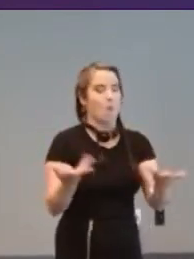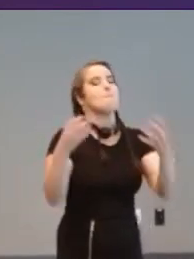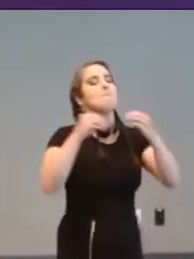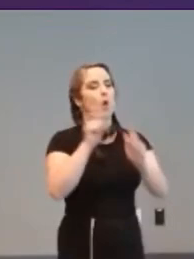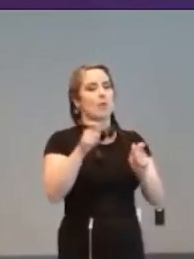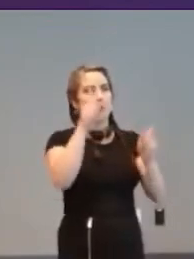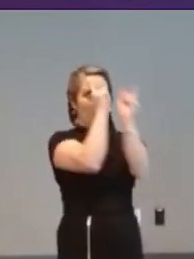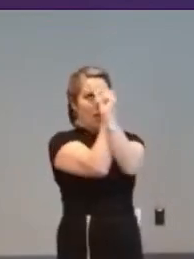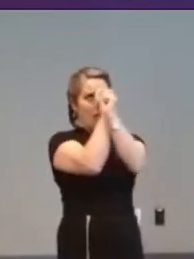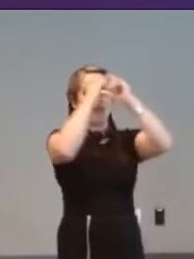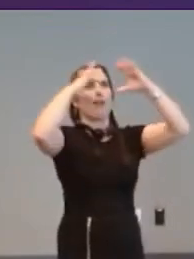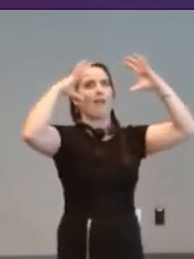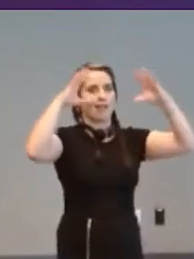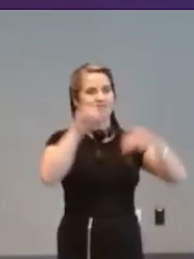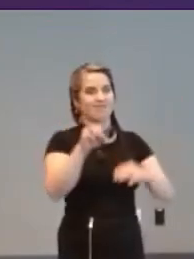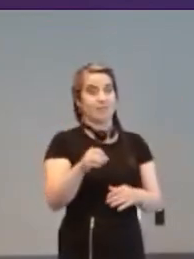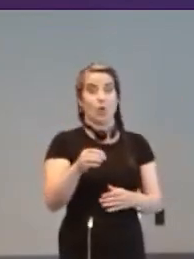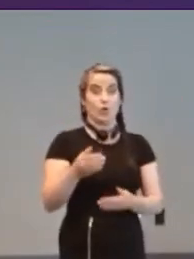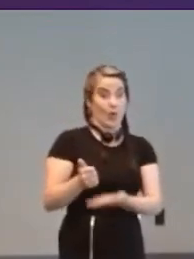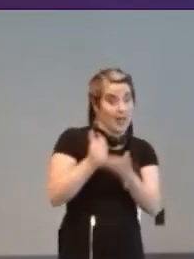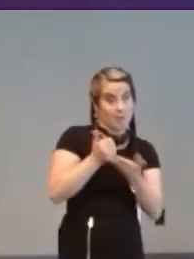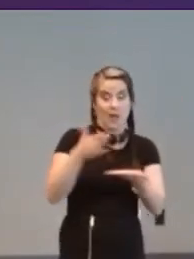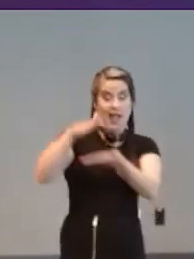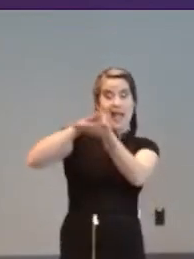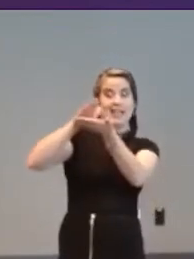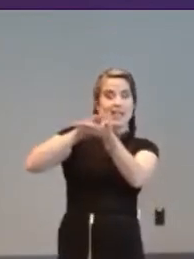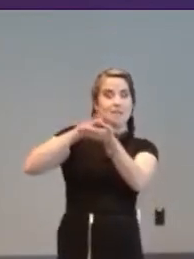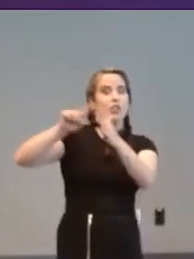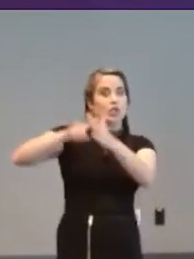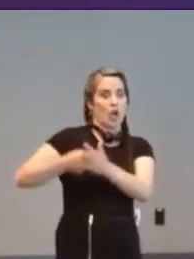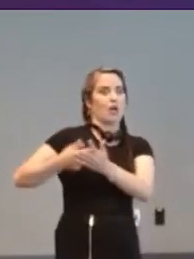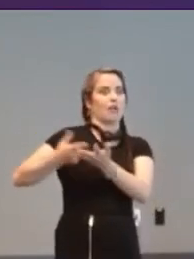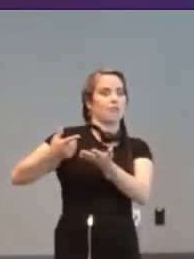does help to have a lot of academics chipping away as well because it did the schools were